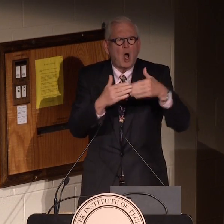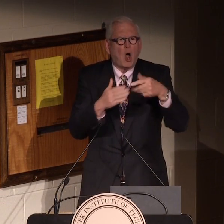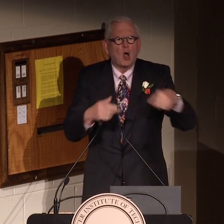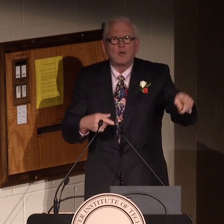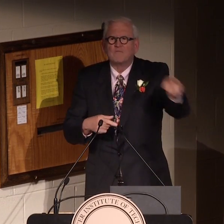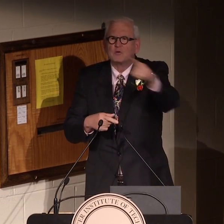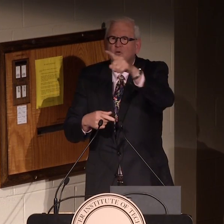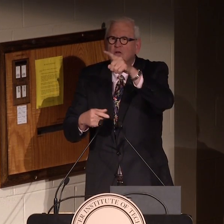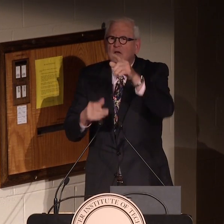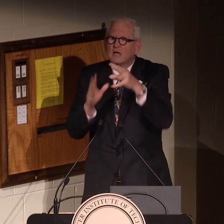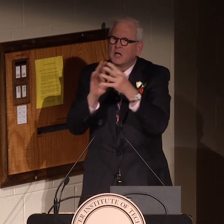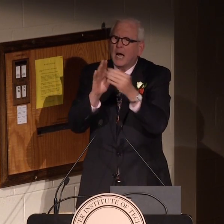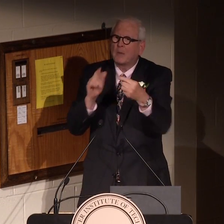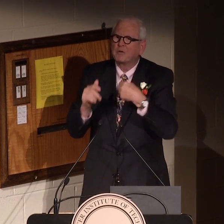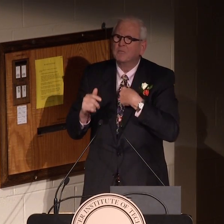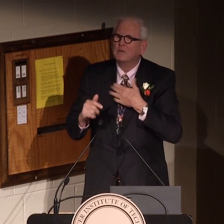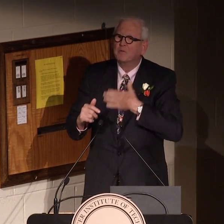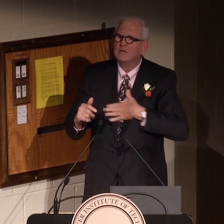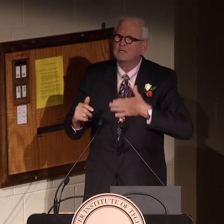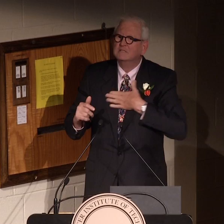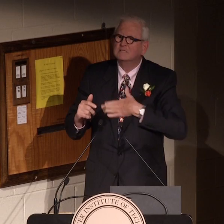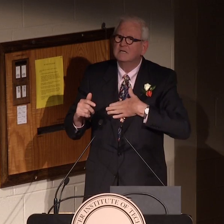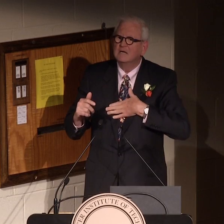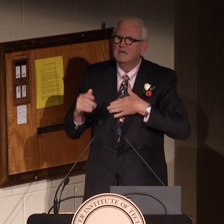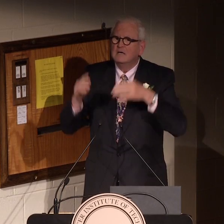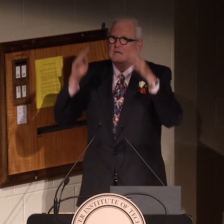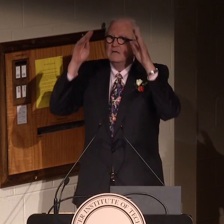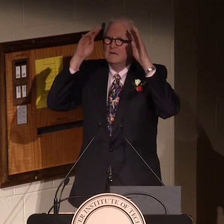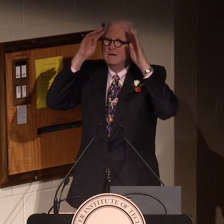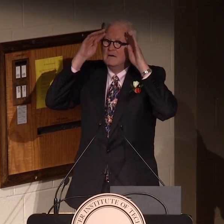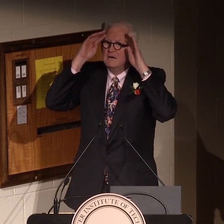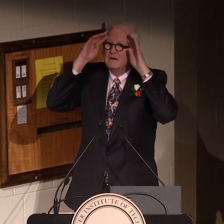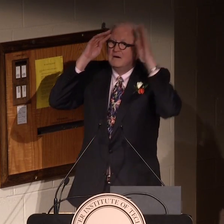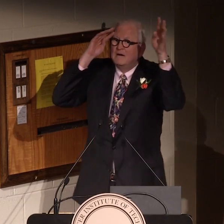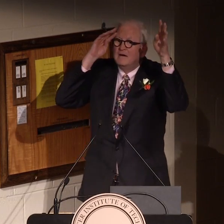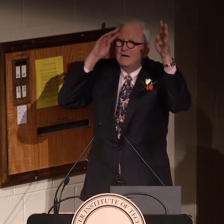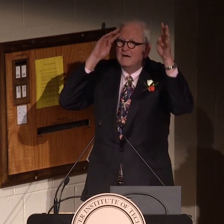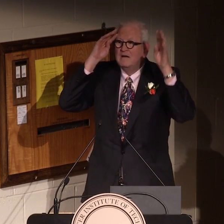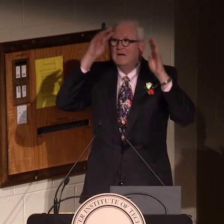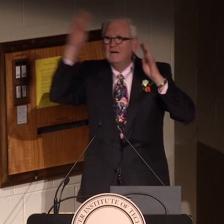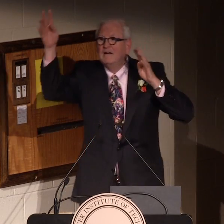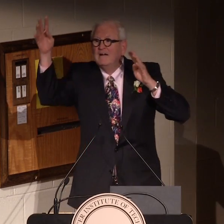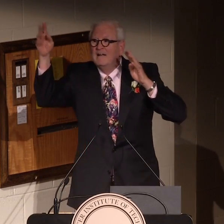So I want to see all of you in the audience copy me, please.